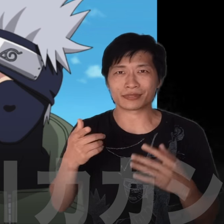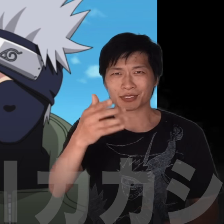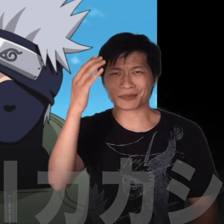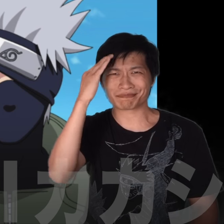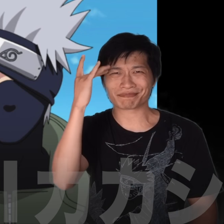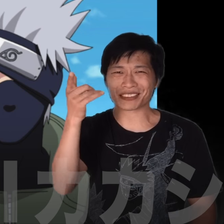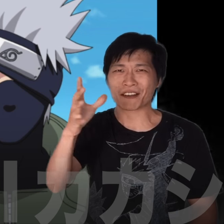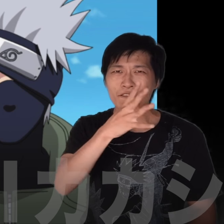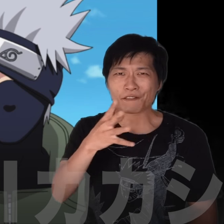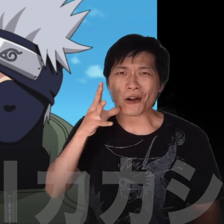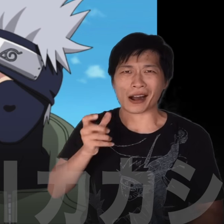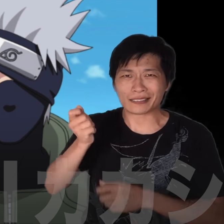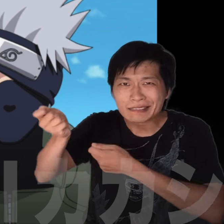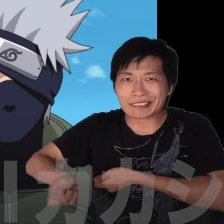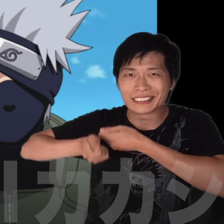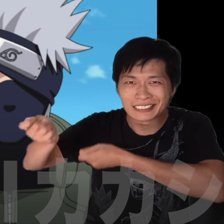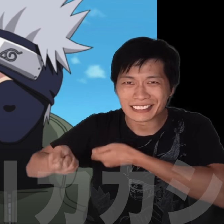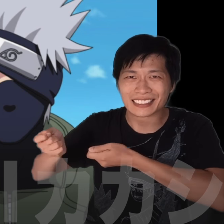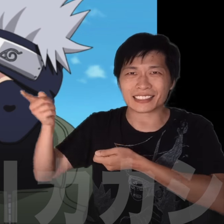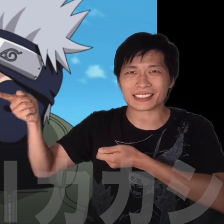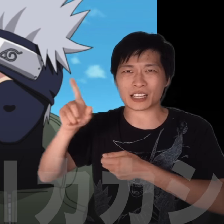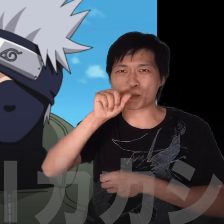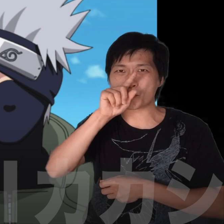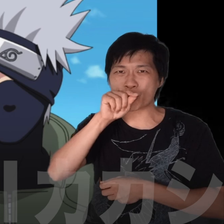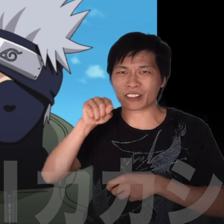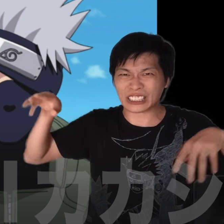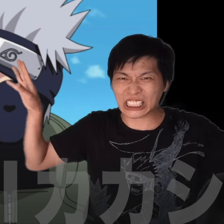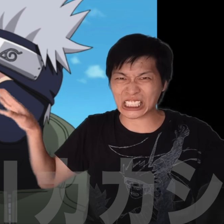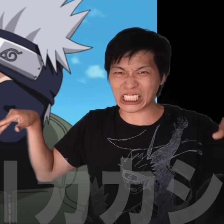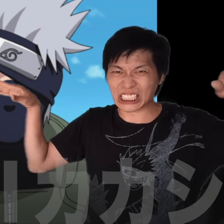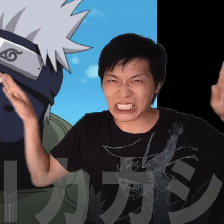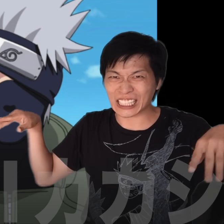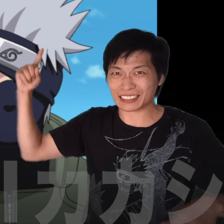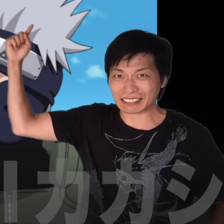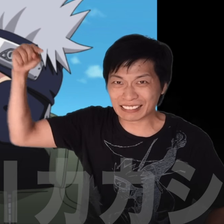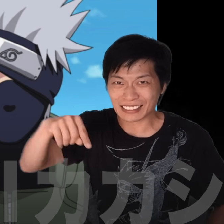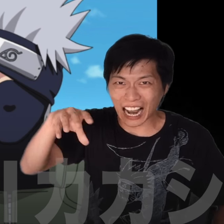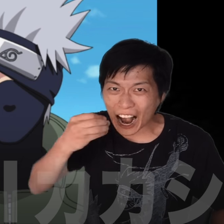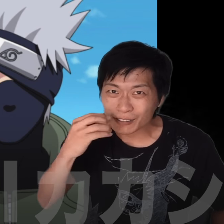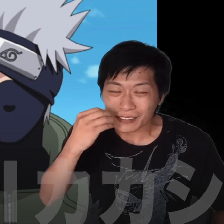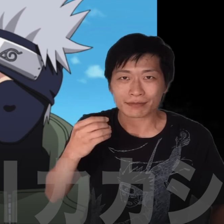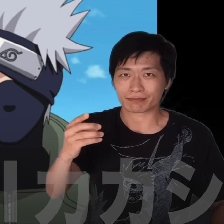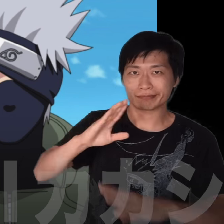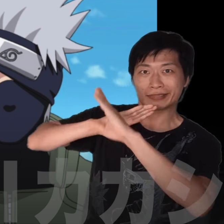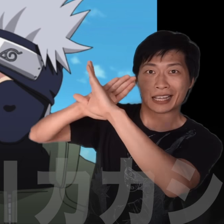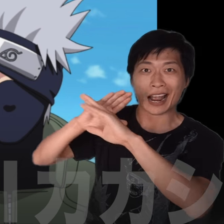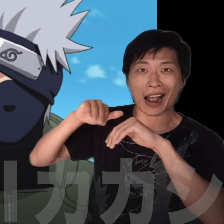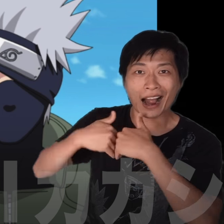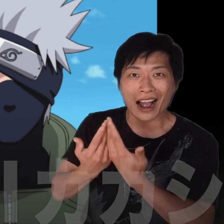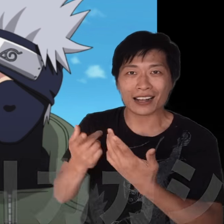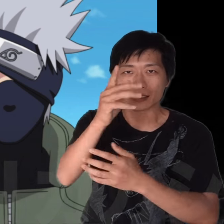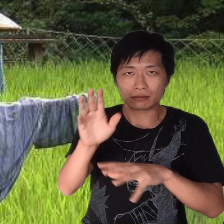The thing on farms, to prevent crows from stealing food…